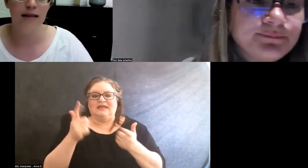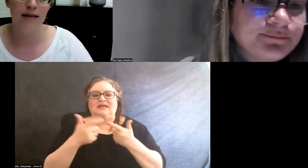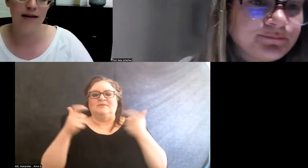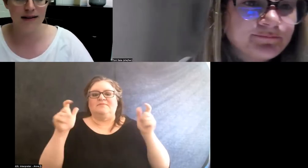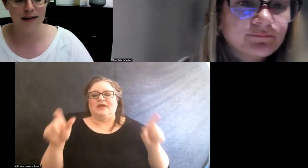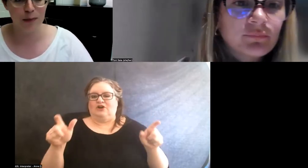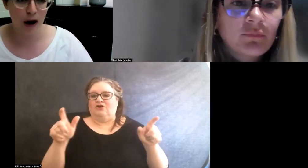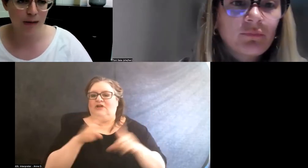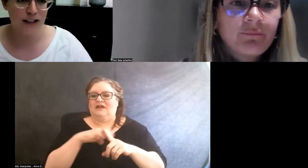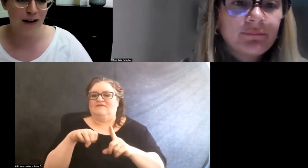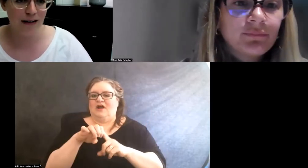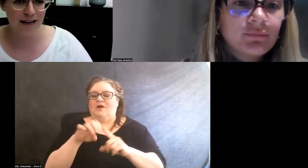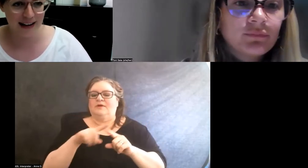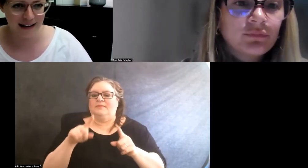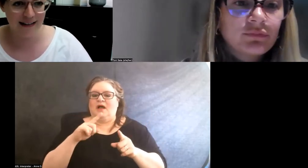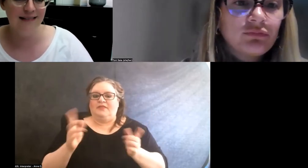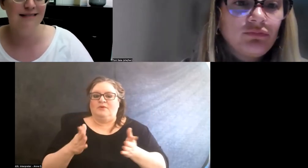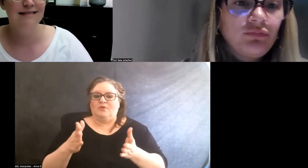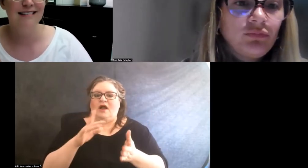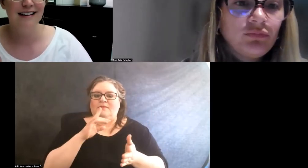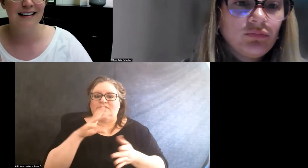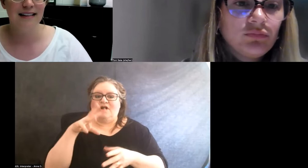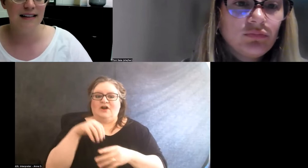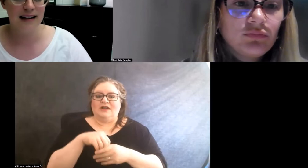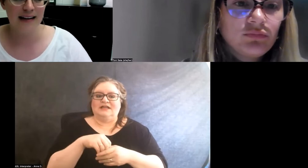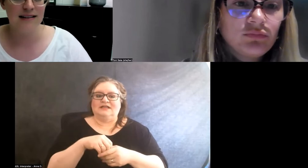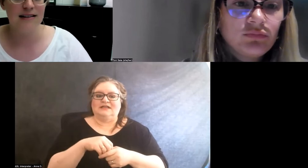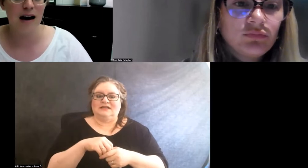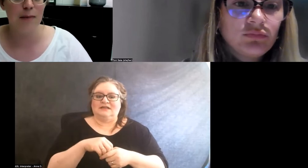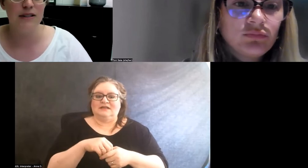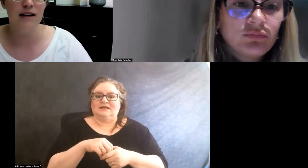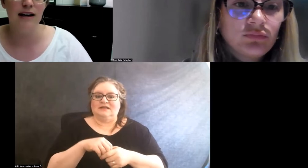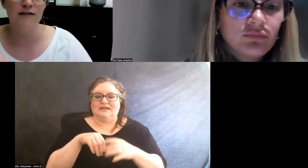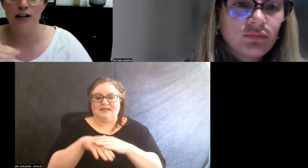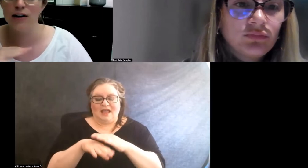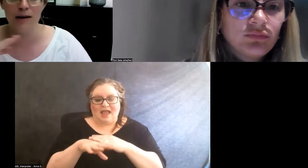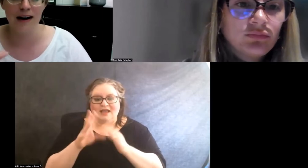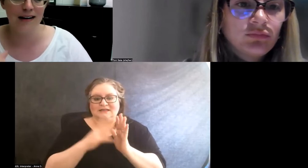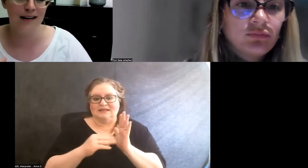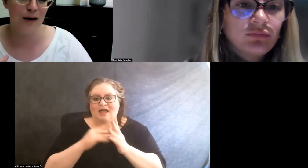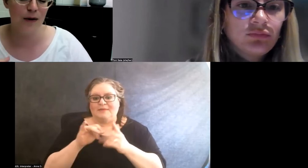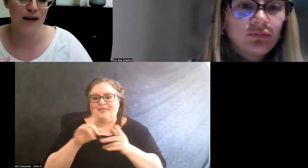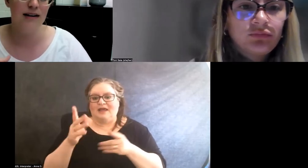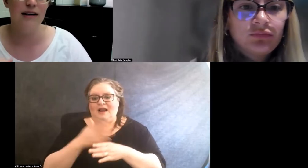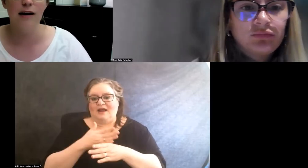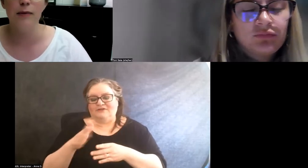And the prompts are in the access copy that I've shared. I'm not gonna go into detail,